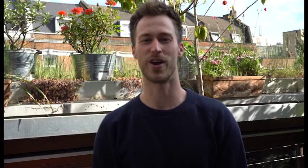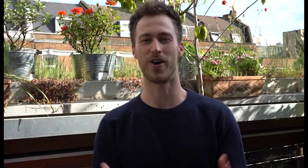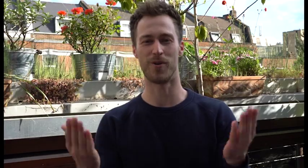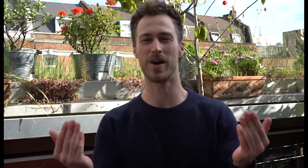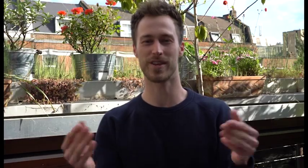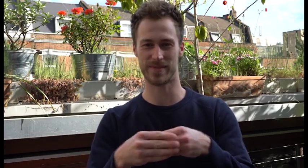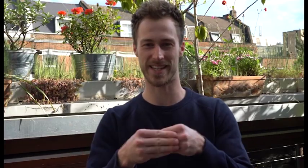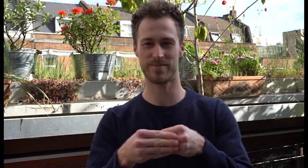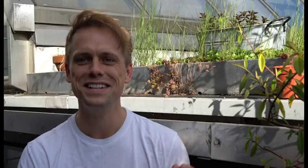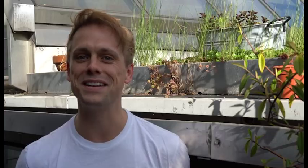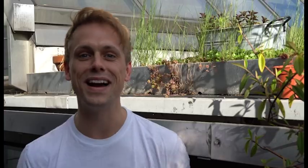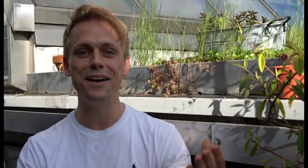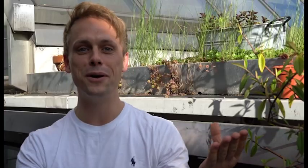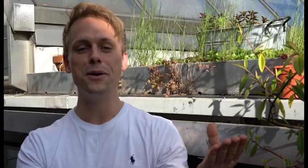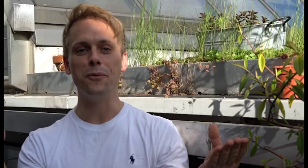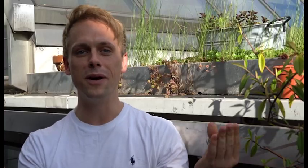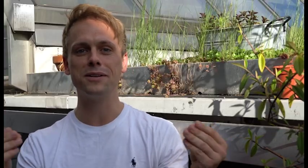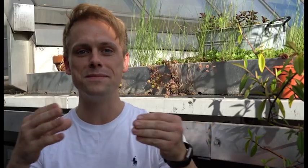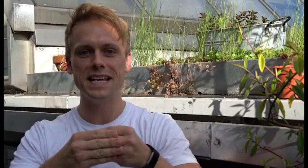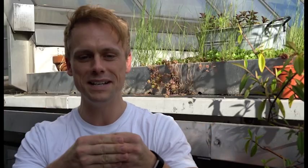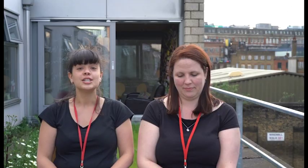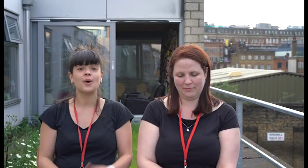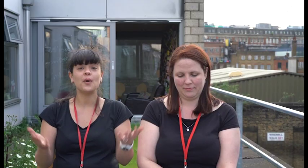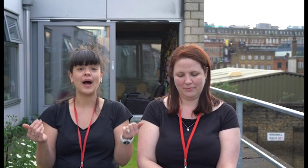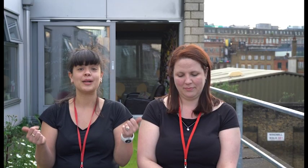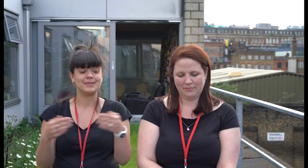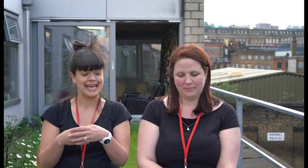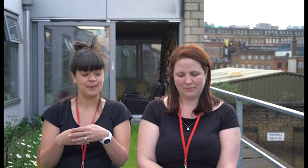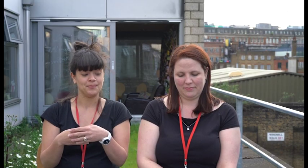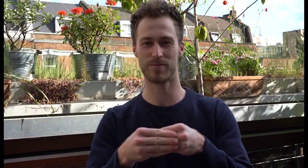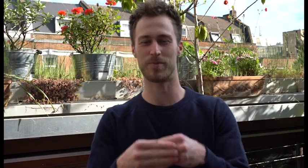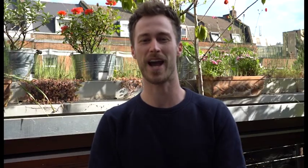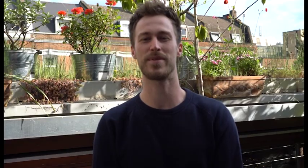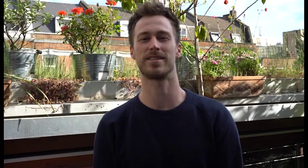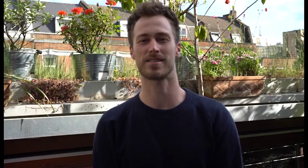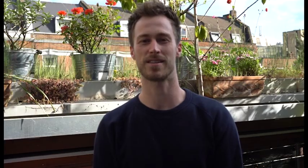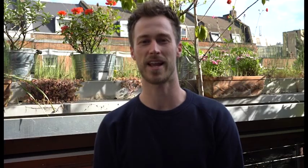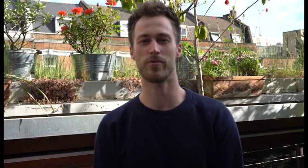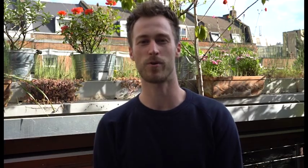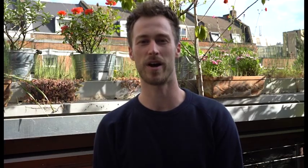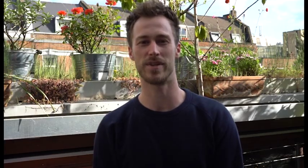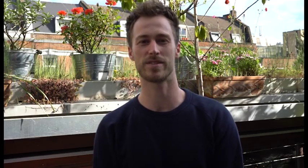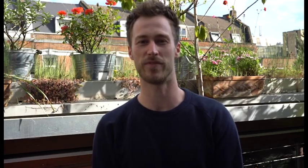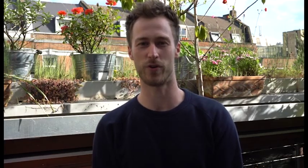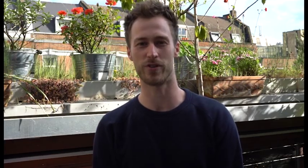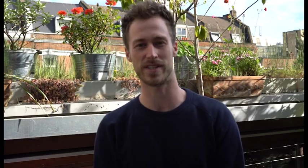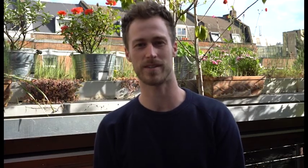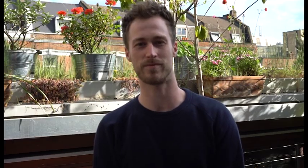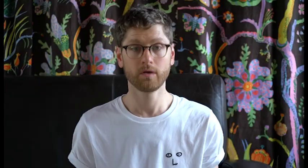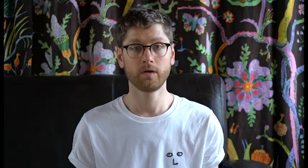So our Welcome Team will be happy to discuss any requirements before your visit.